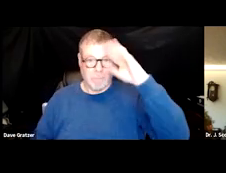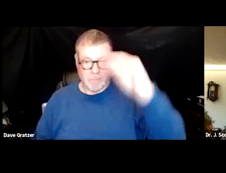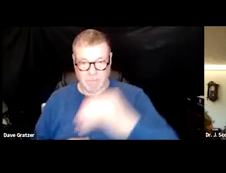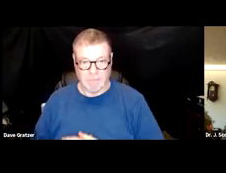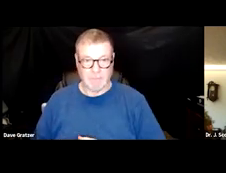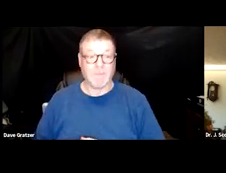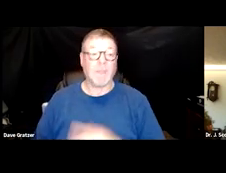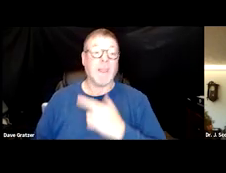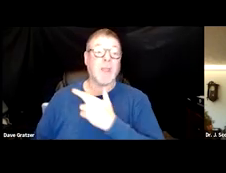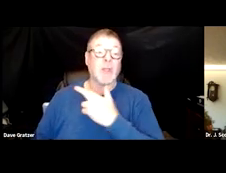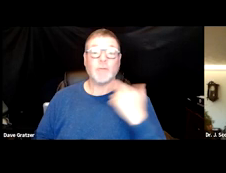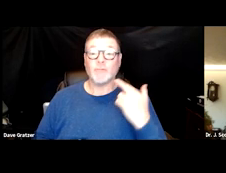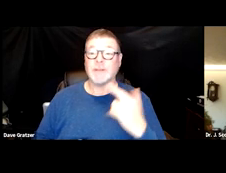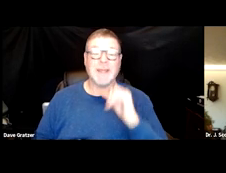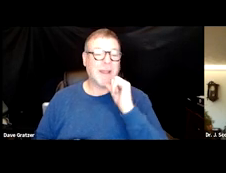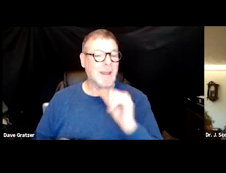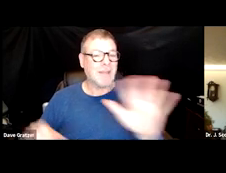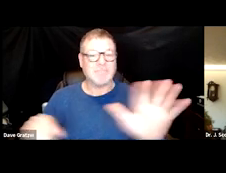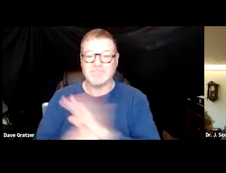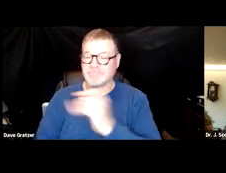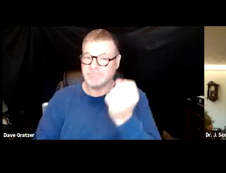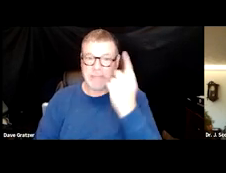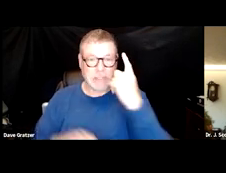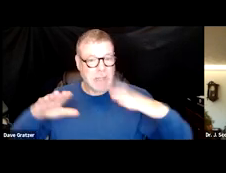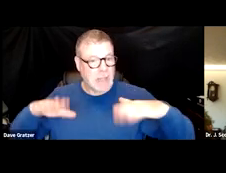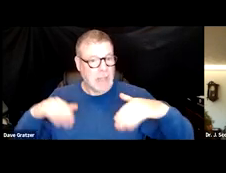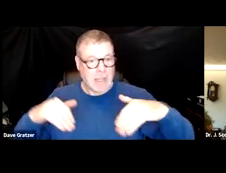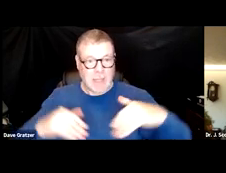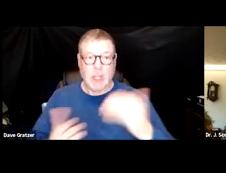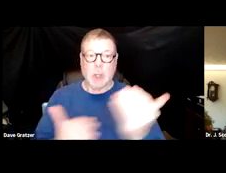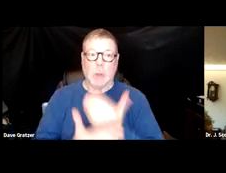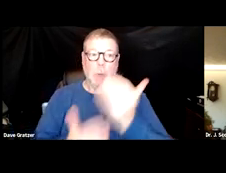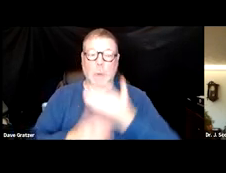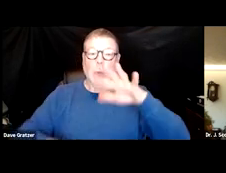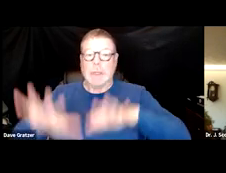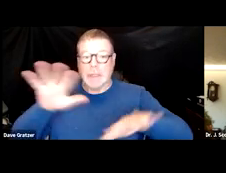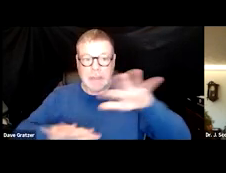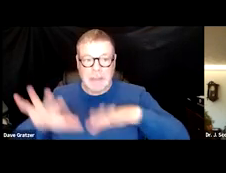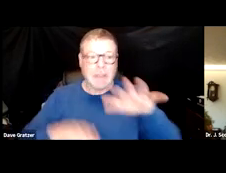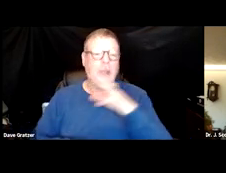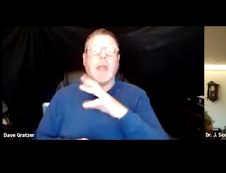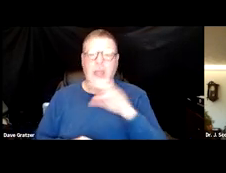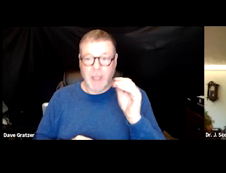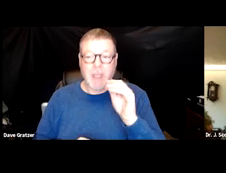and associations are not well understood. Certainly it's new and I think over time there will be more knowledge.